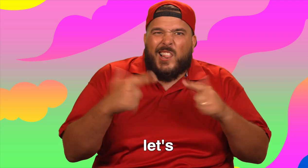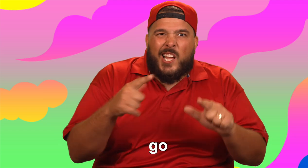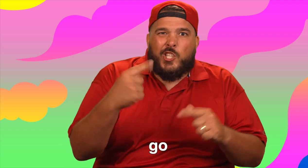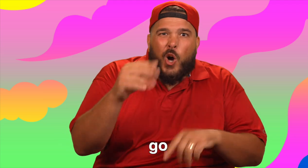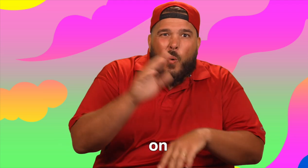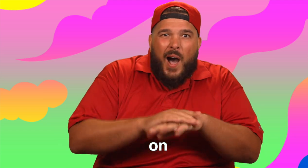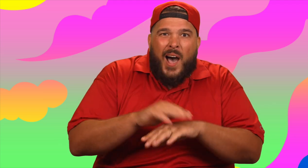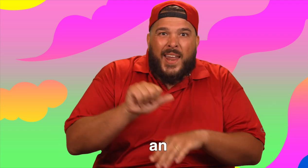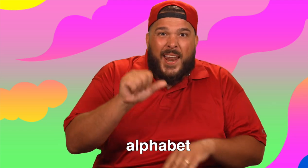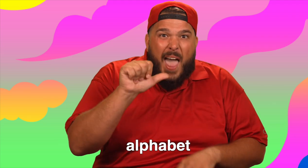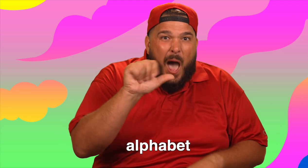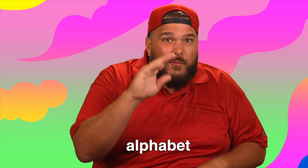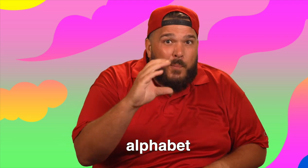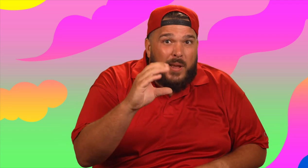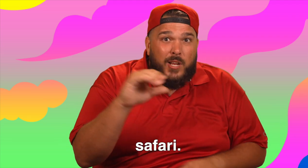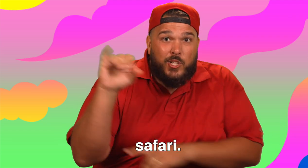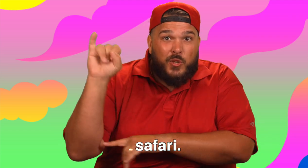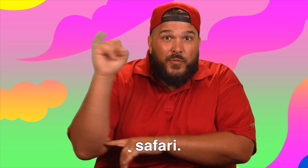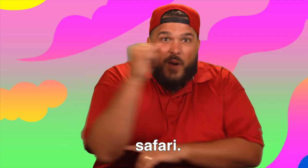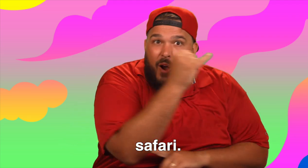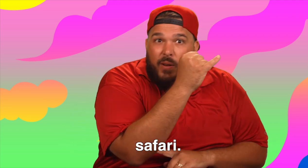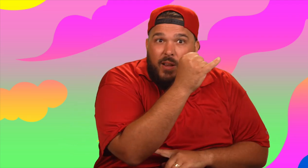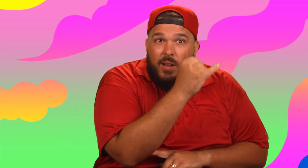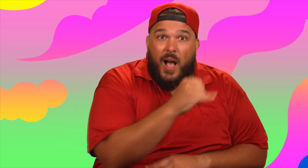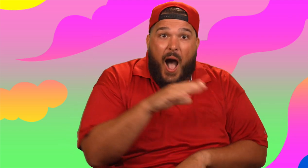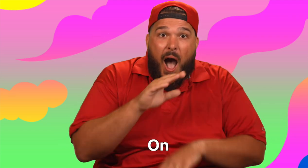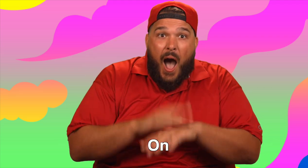let's go on an alphabet safari.